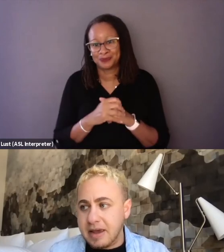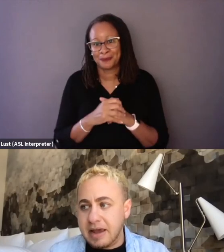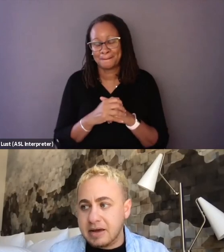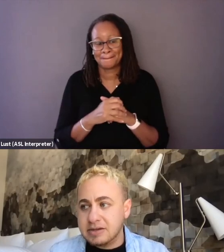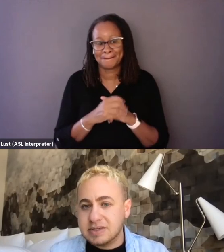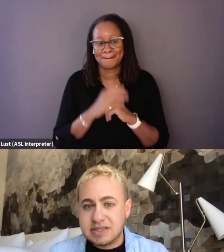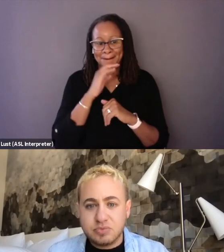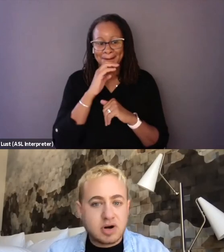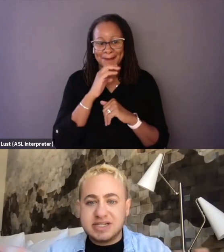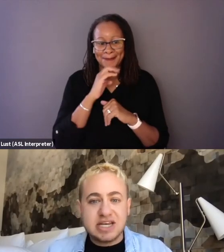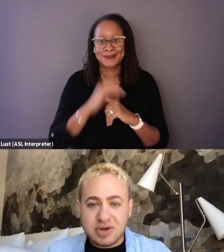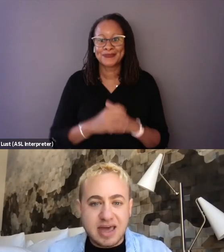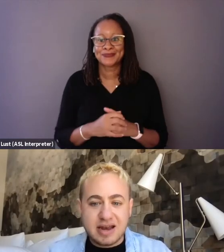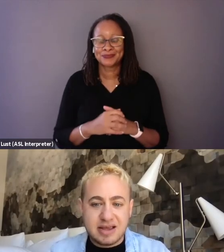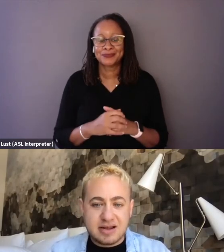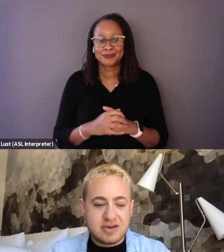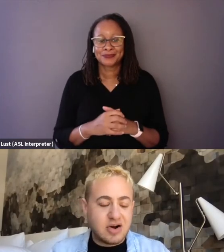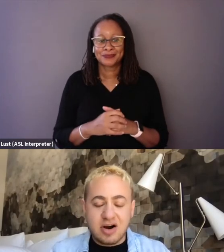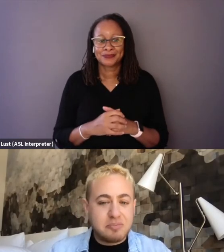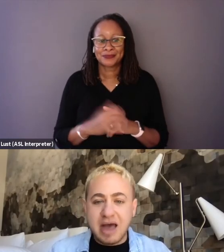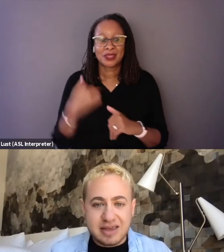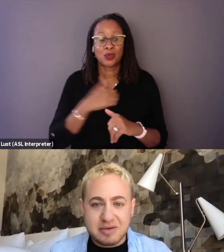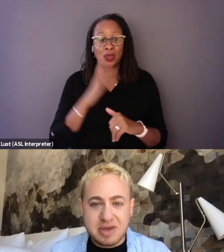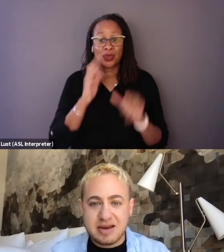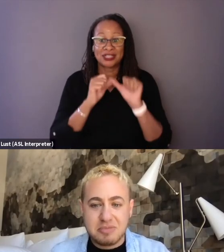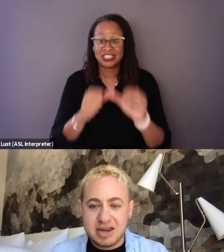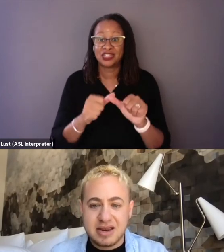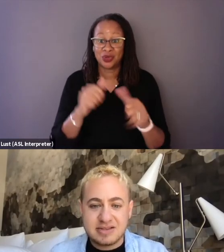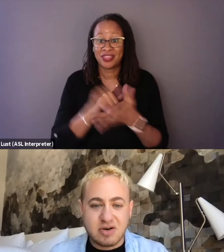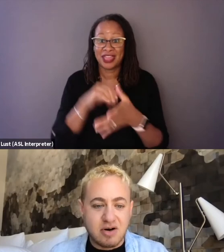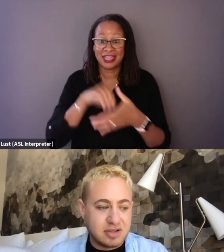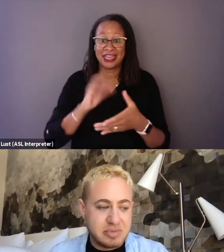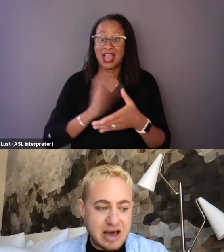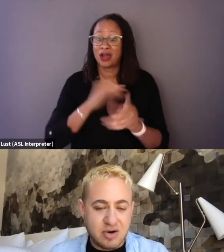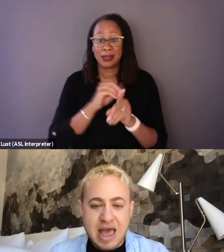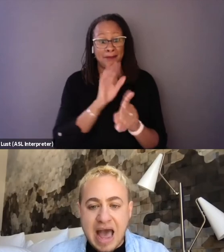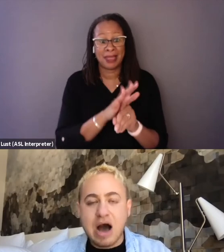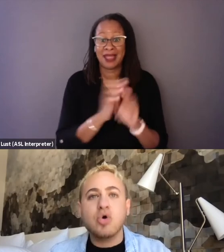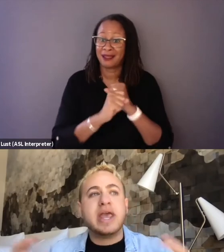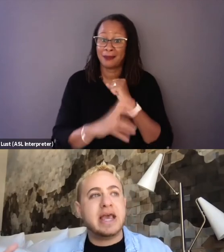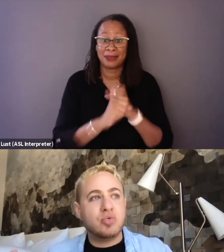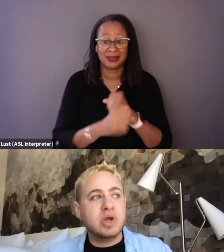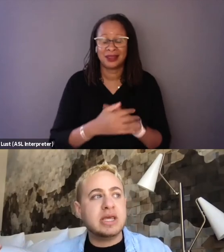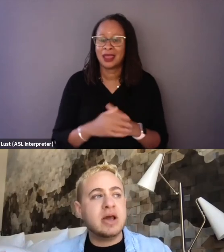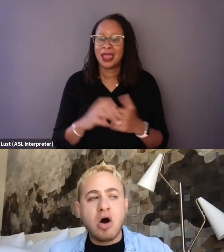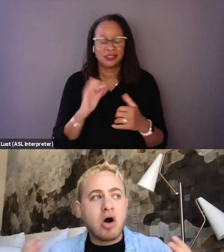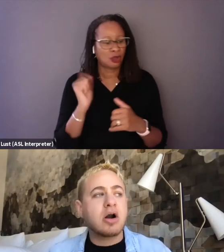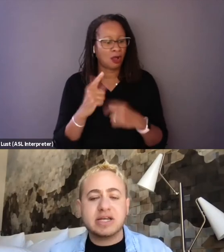And we're continuing that in our Impact campaign. I mean, it is all about how can we harness